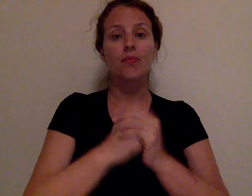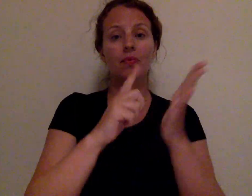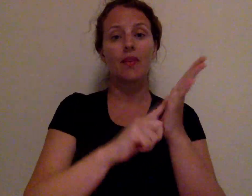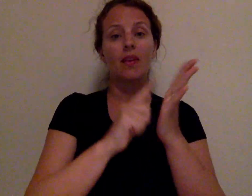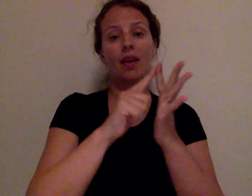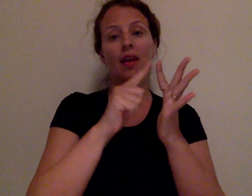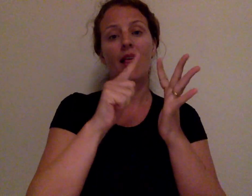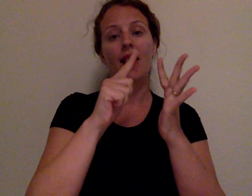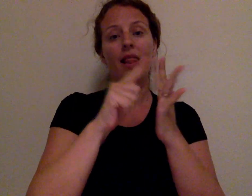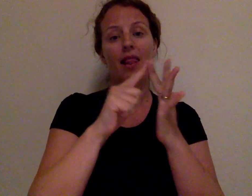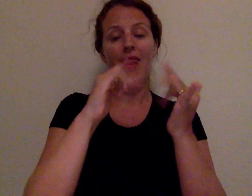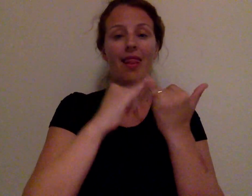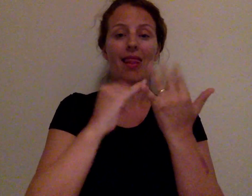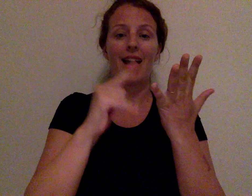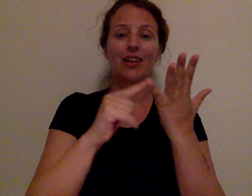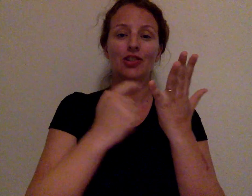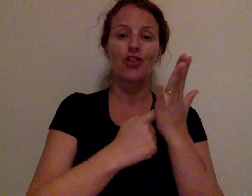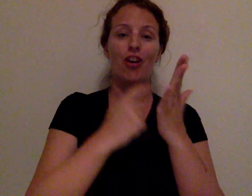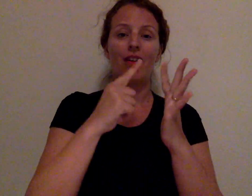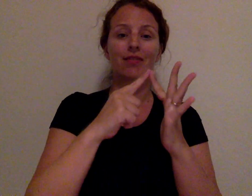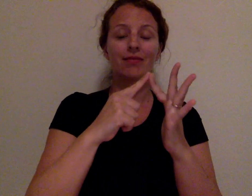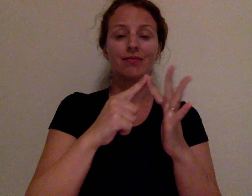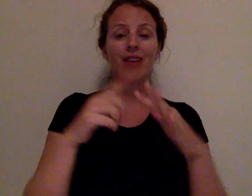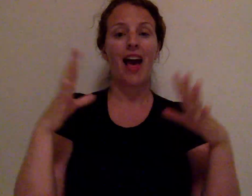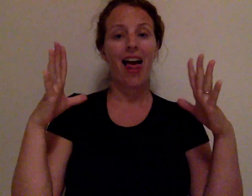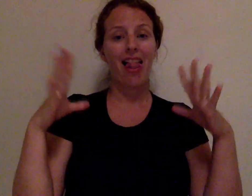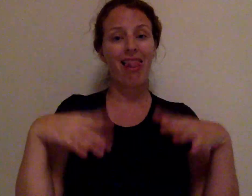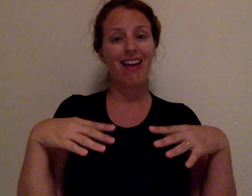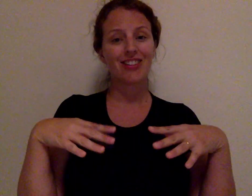LEISURE